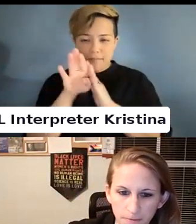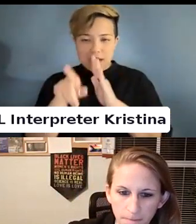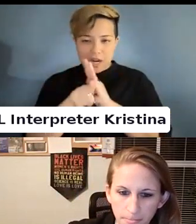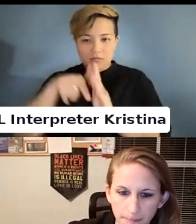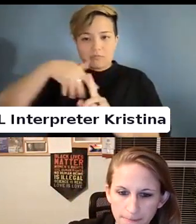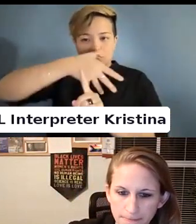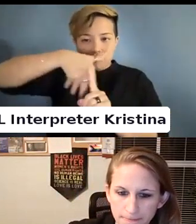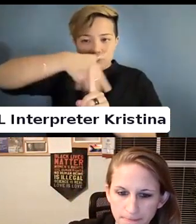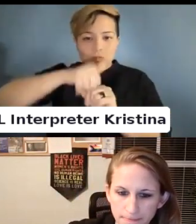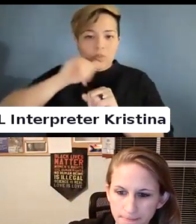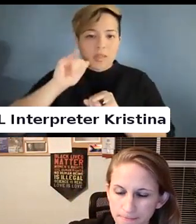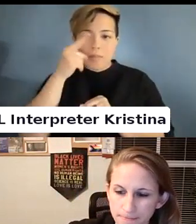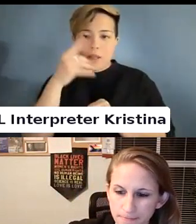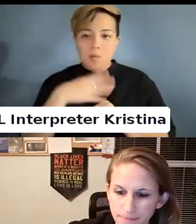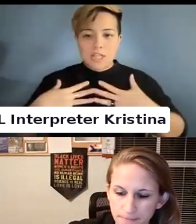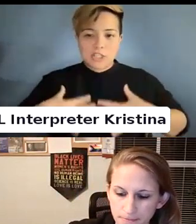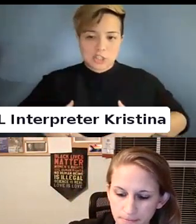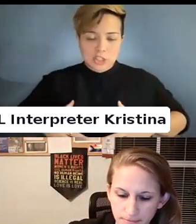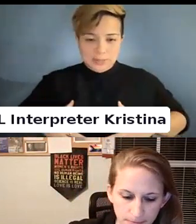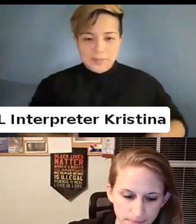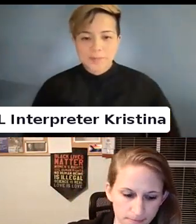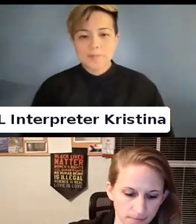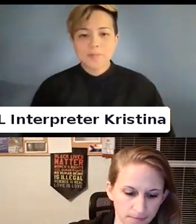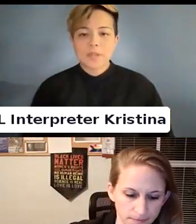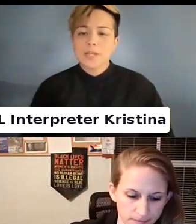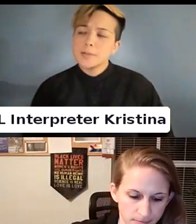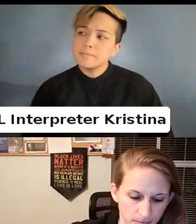Wearing a black and white shirt.